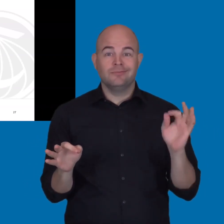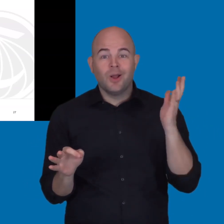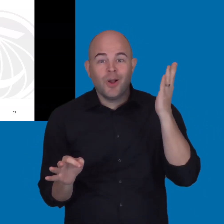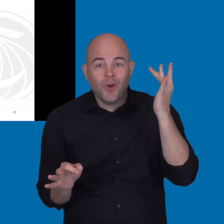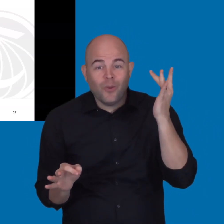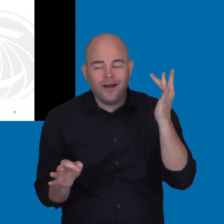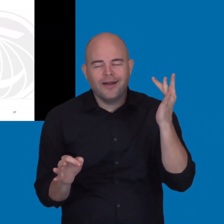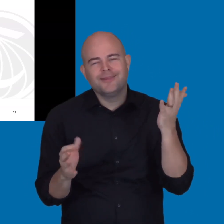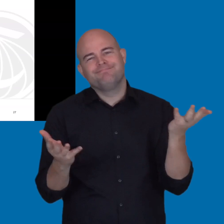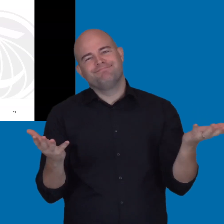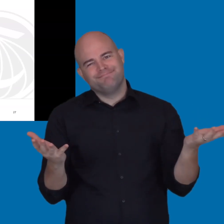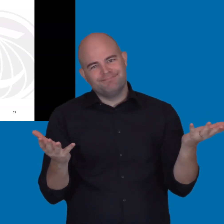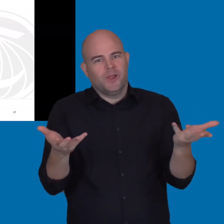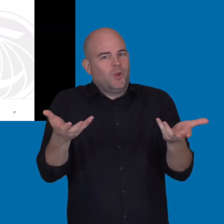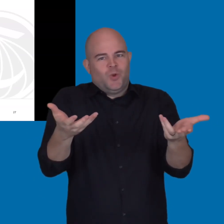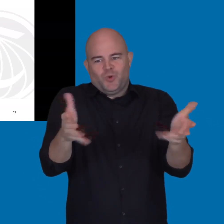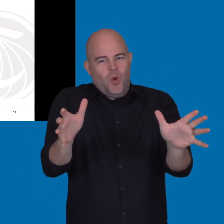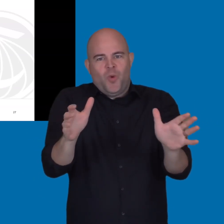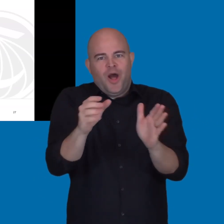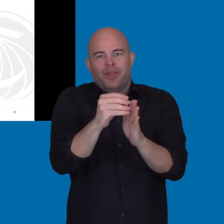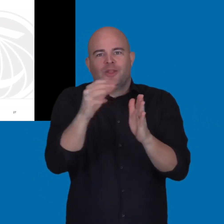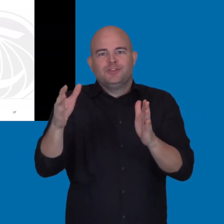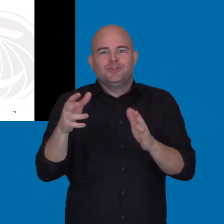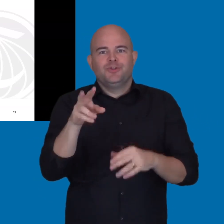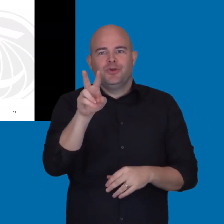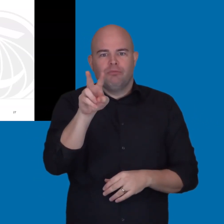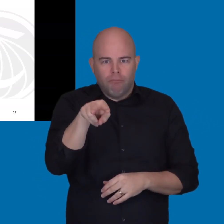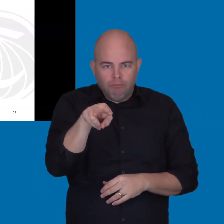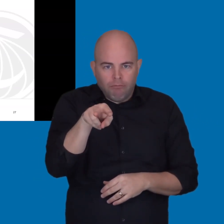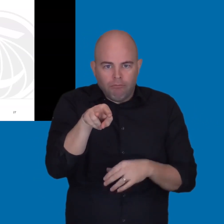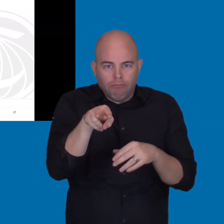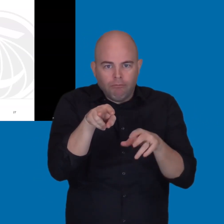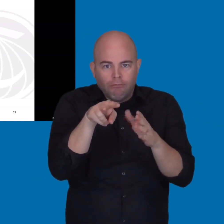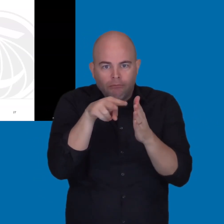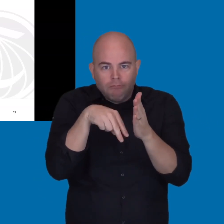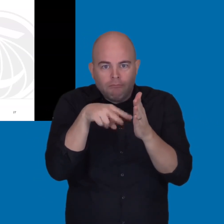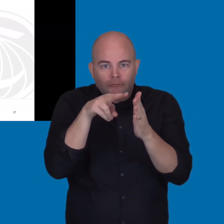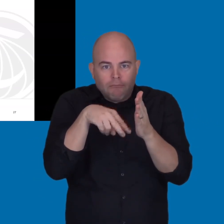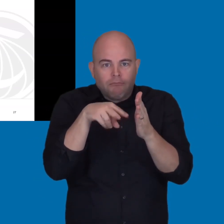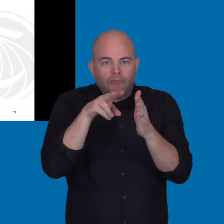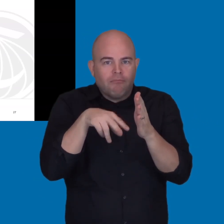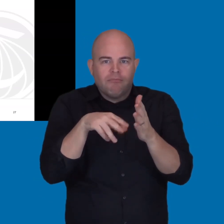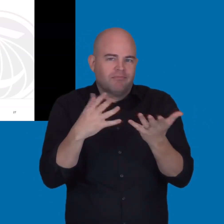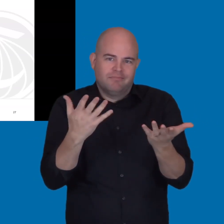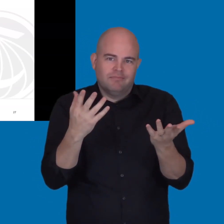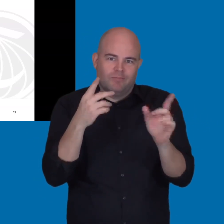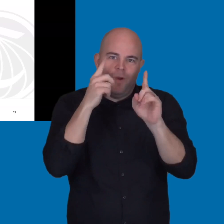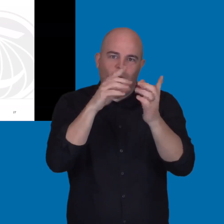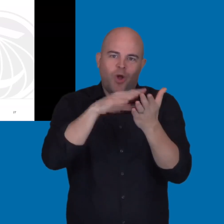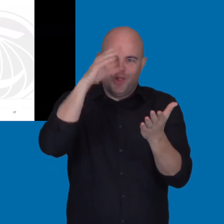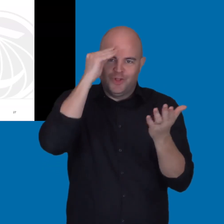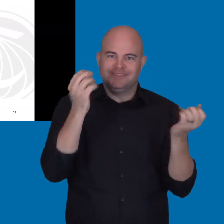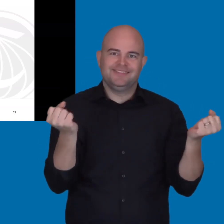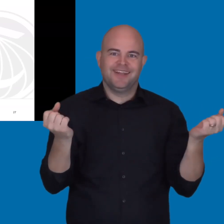They're intentionally not captioned because the idea is to not allow the students to read the captions.